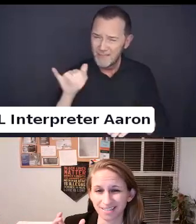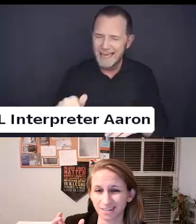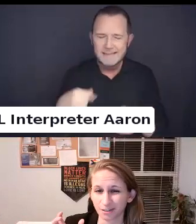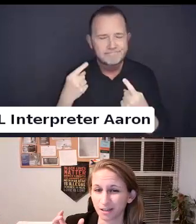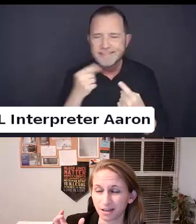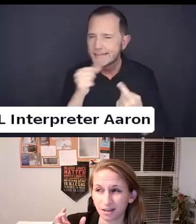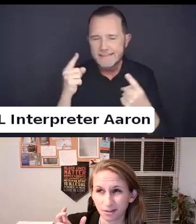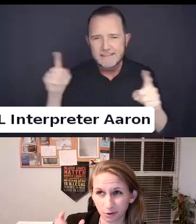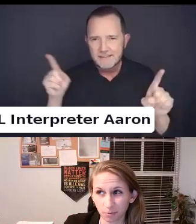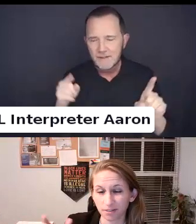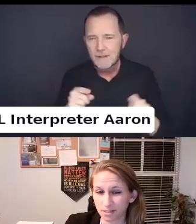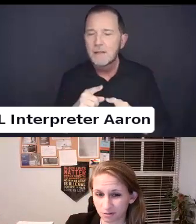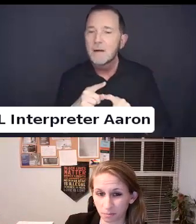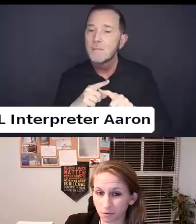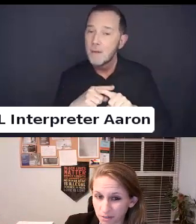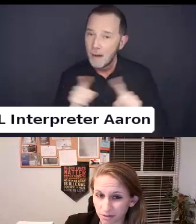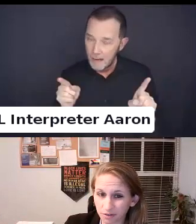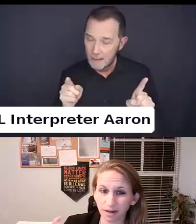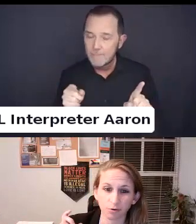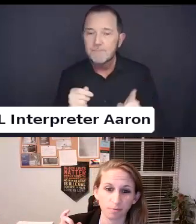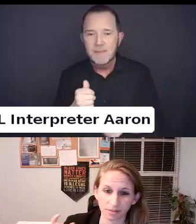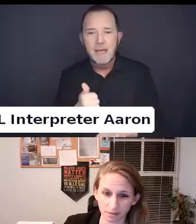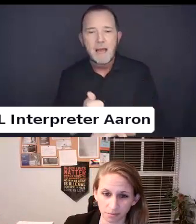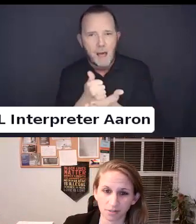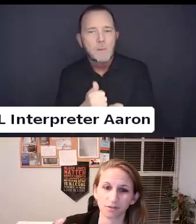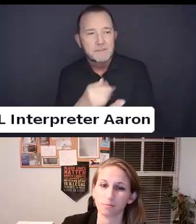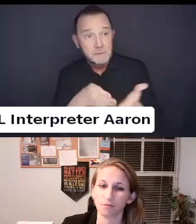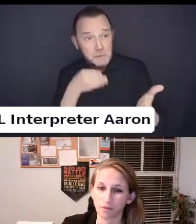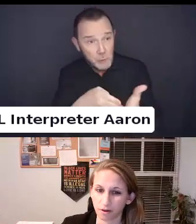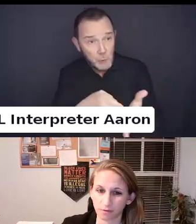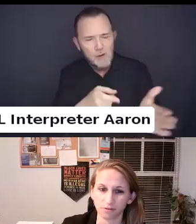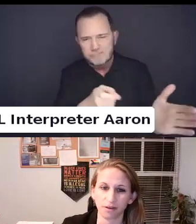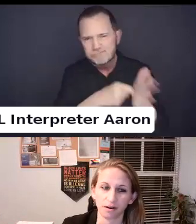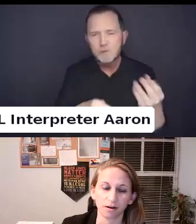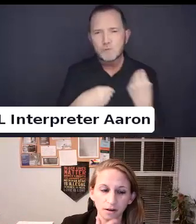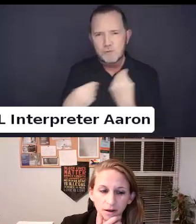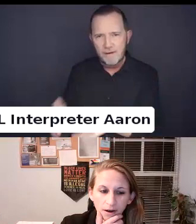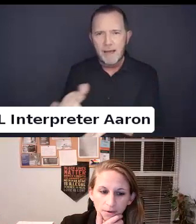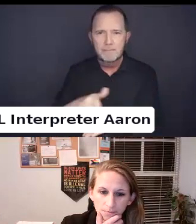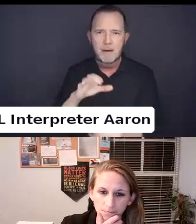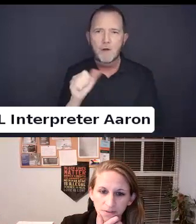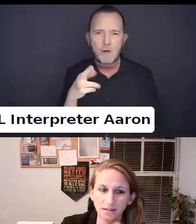Not necessarily the provision of care before the coverage of care.